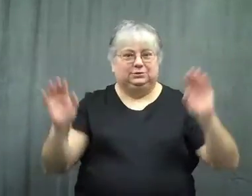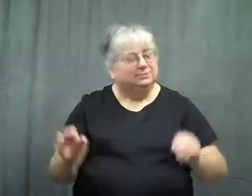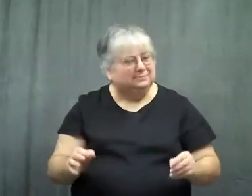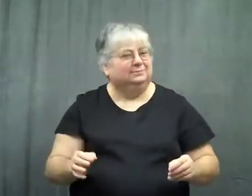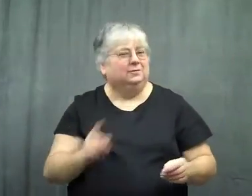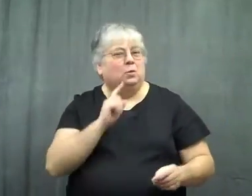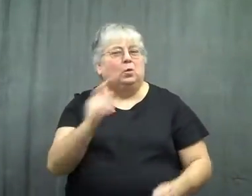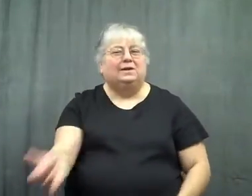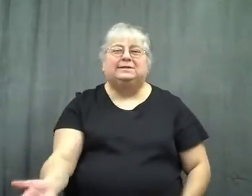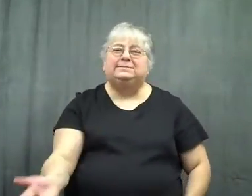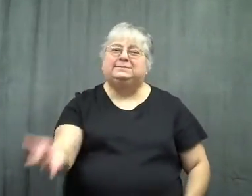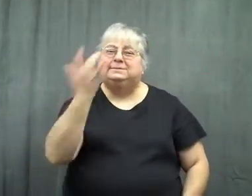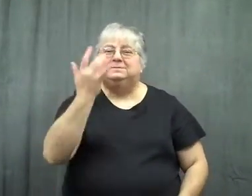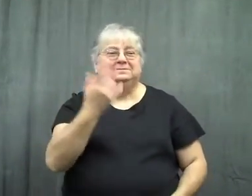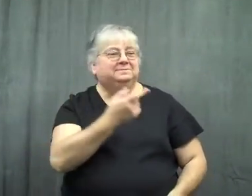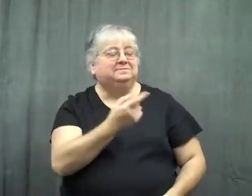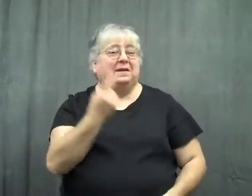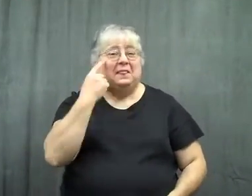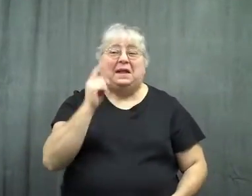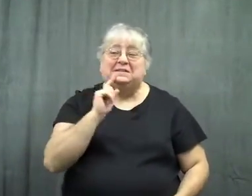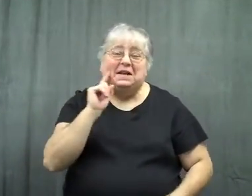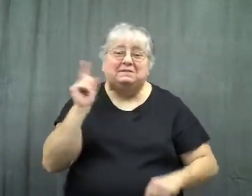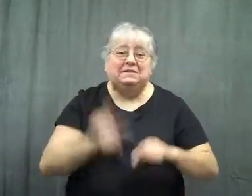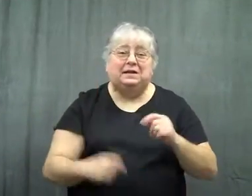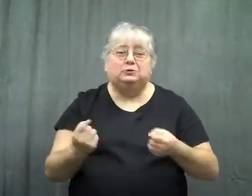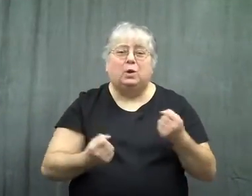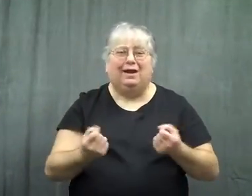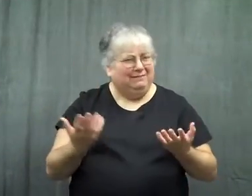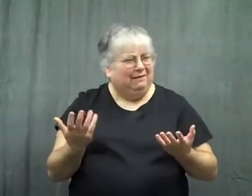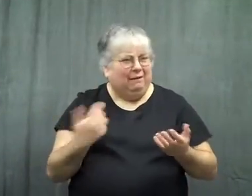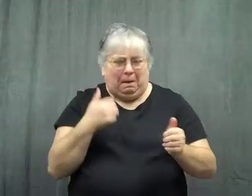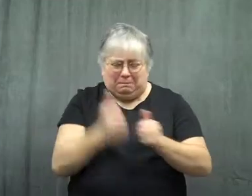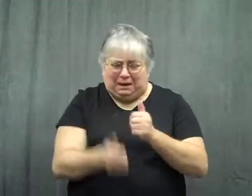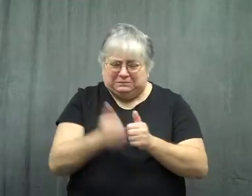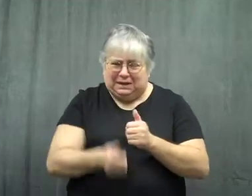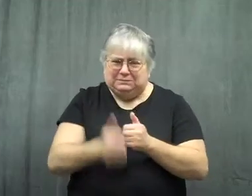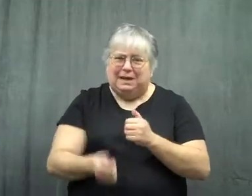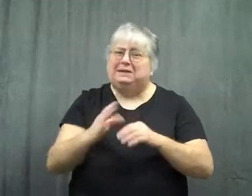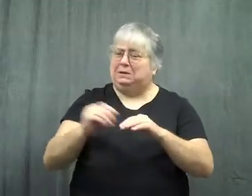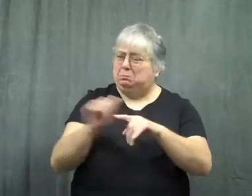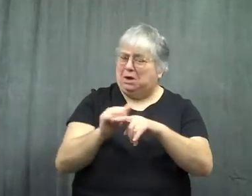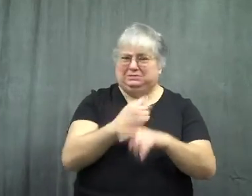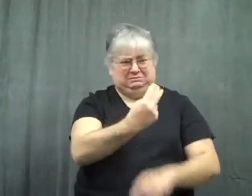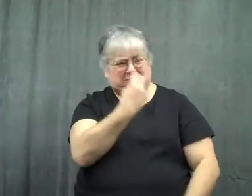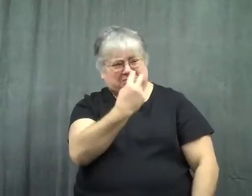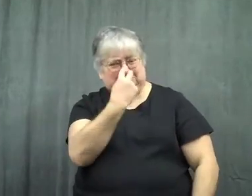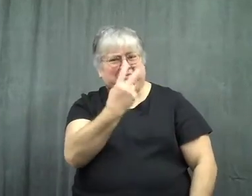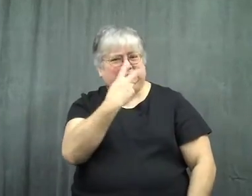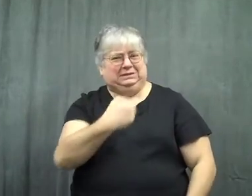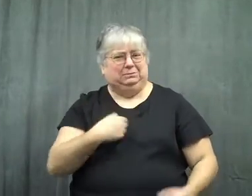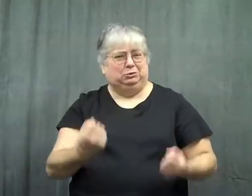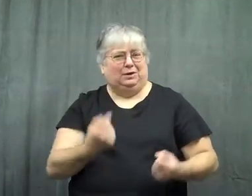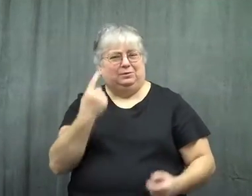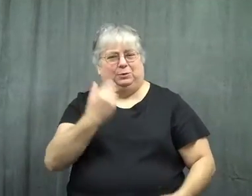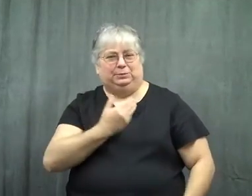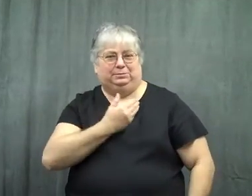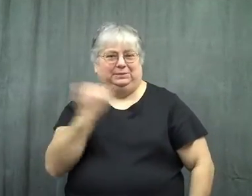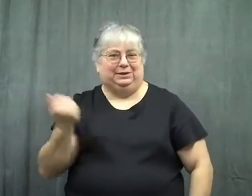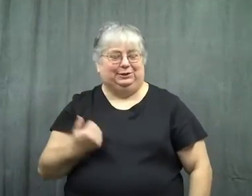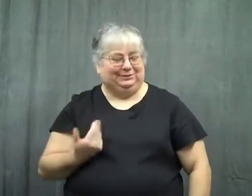That was ridiculous, the teacher thinking deaf people shouldn't drive! I passed the tests, he watched me drive, he knew better!